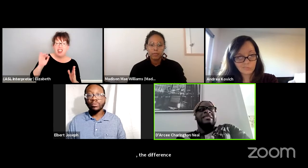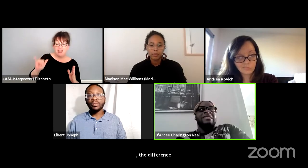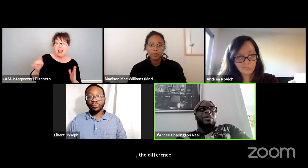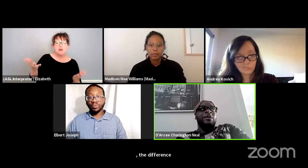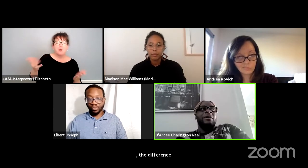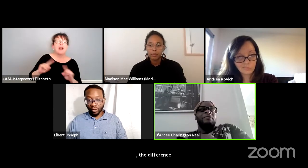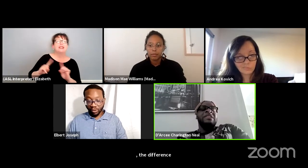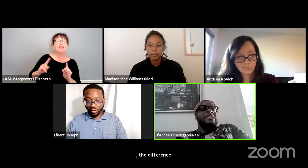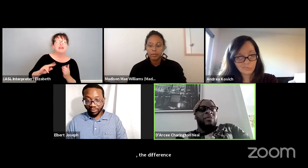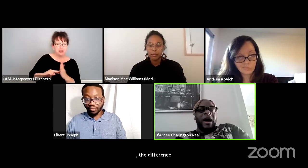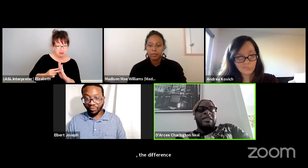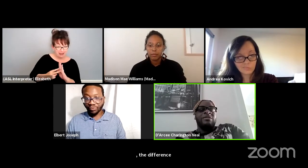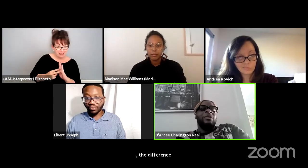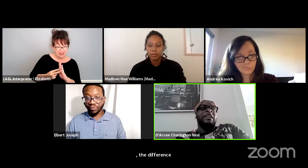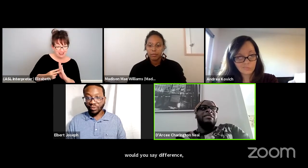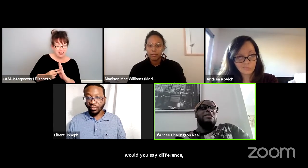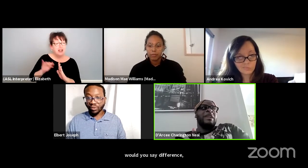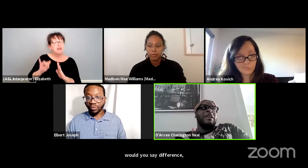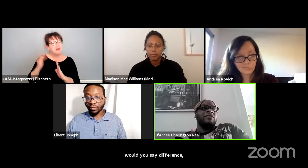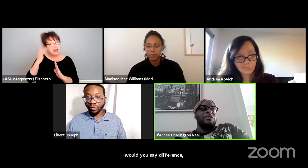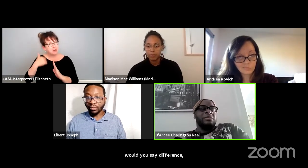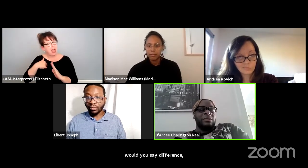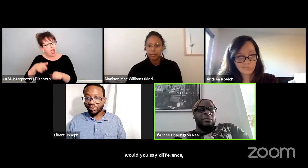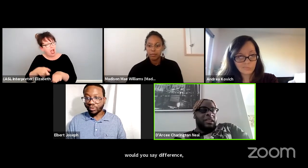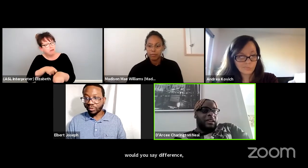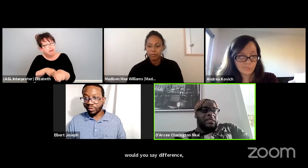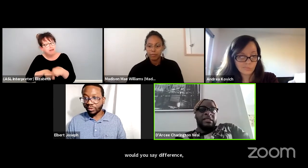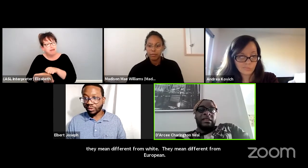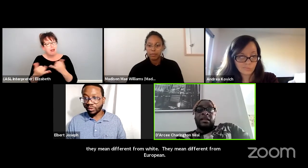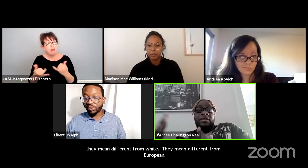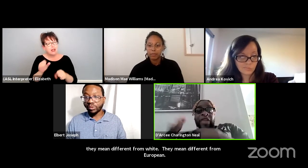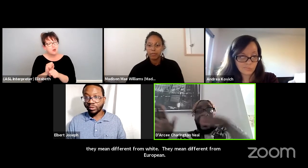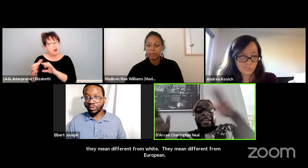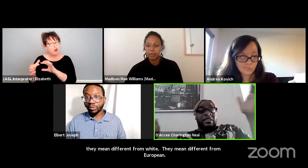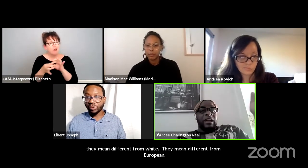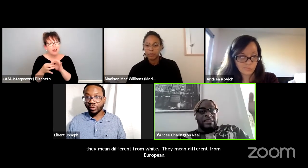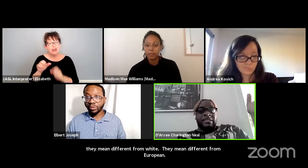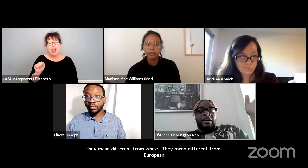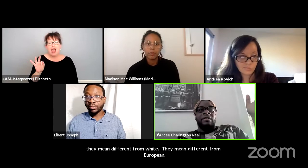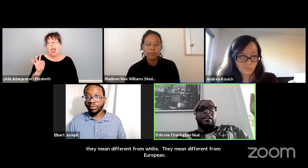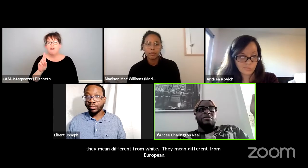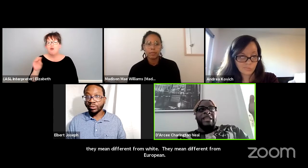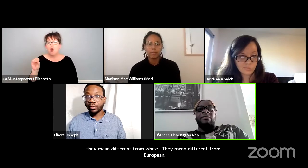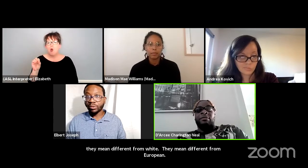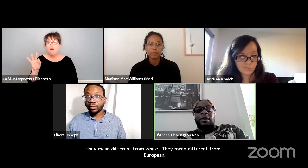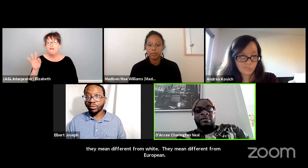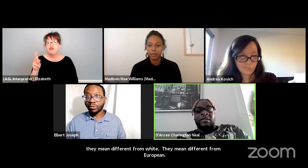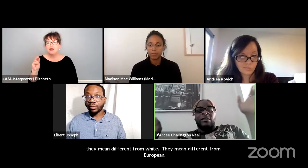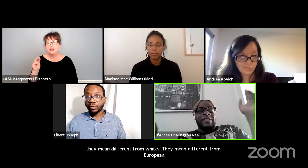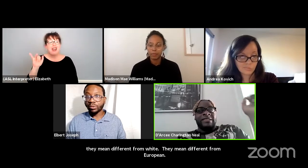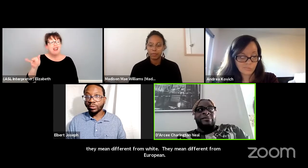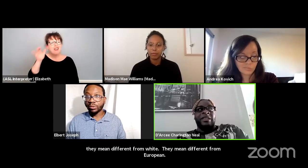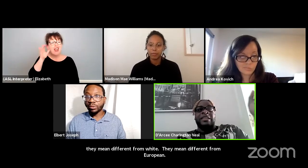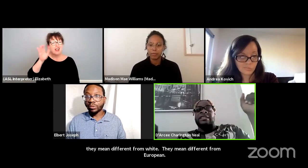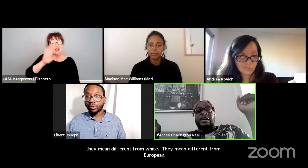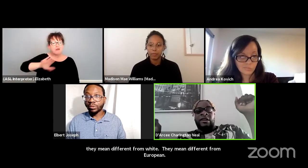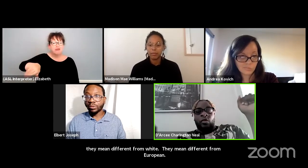And so this is why I do the work that I do with Afrofuturism because that is erased. You know Chadwik Boseman rest in peace.